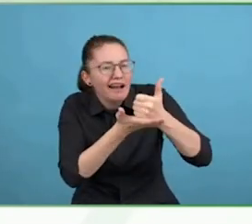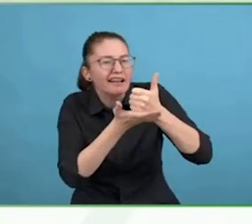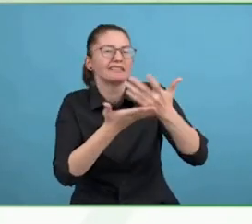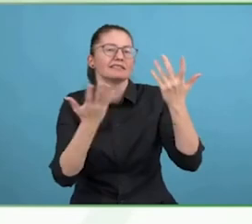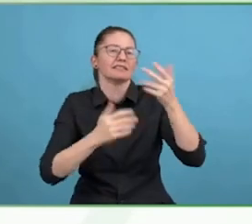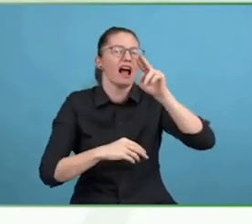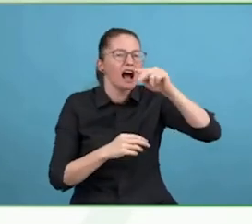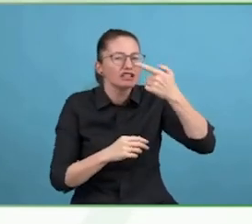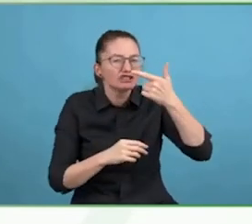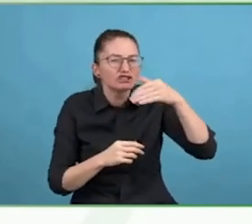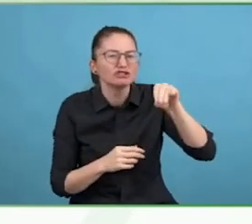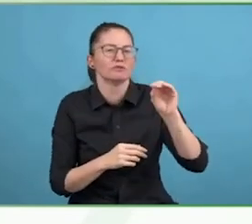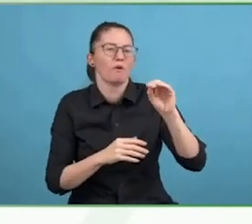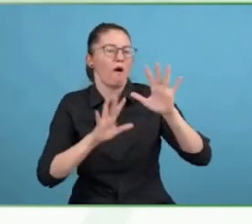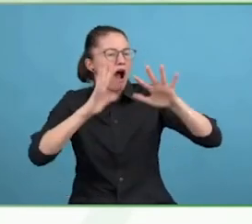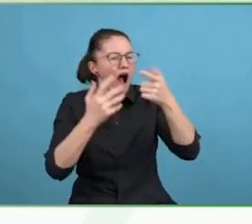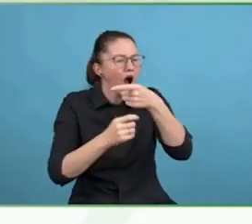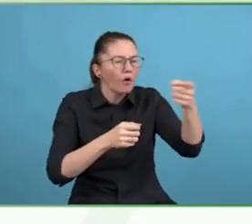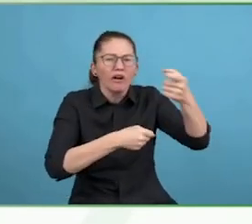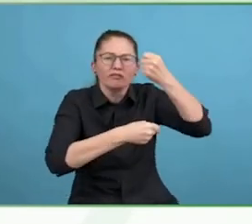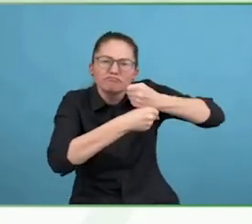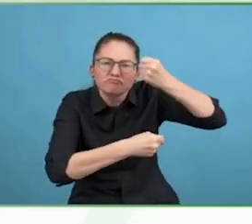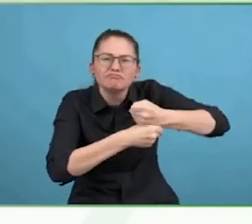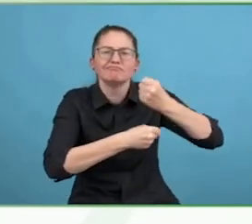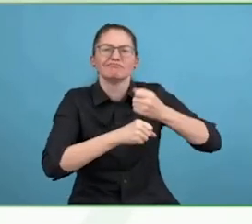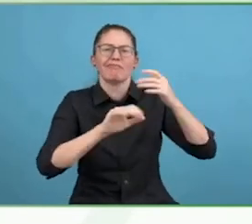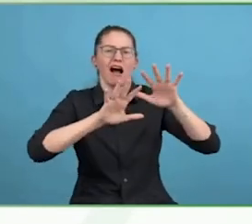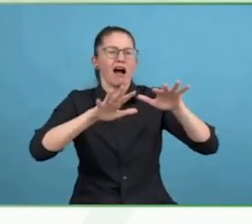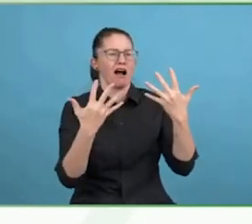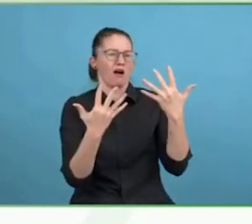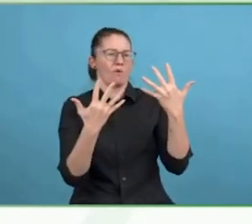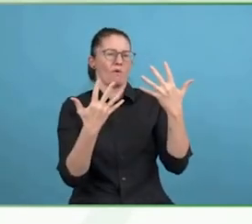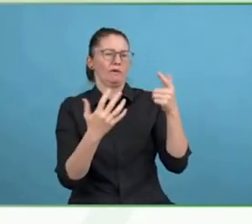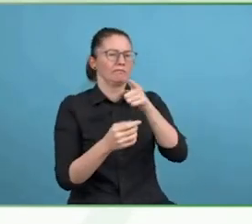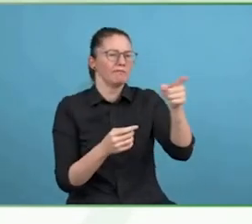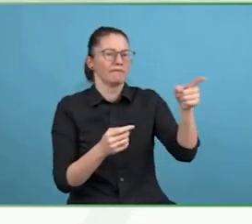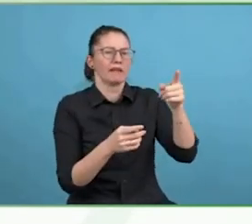with the camera. I believe that the stories could create real change.